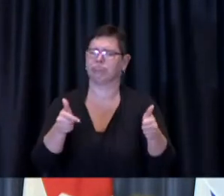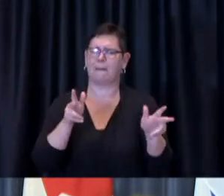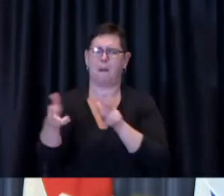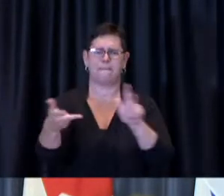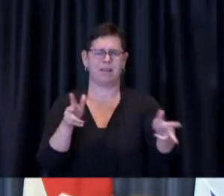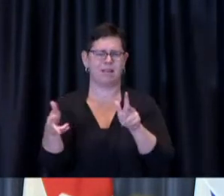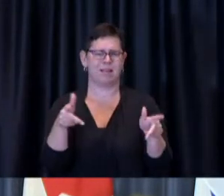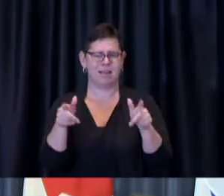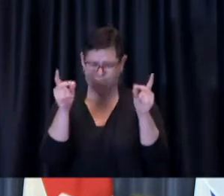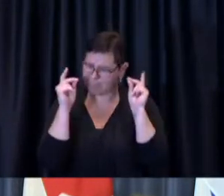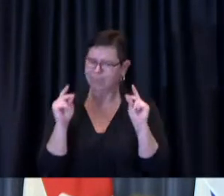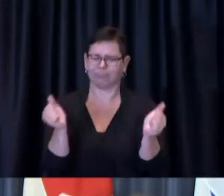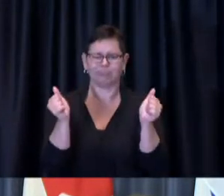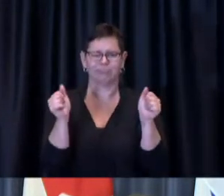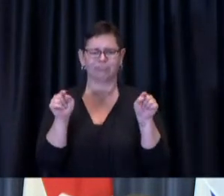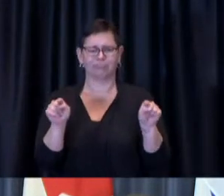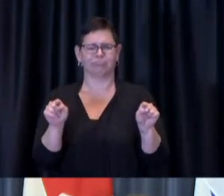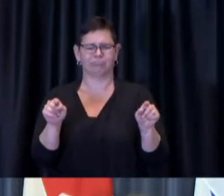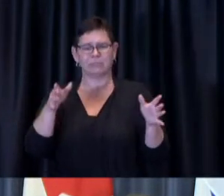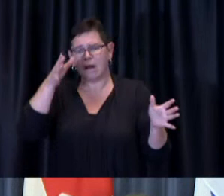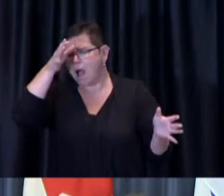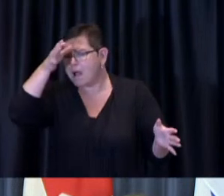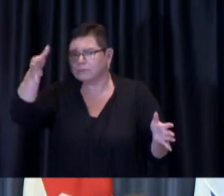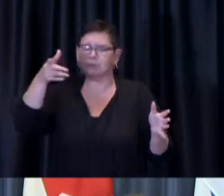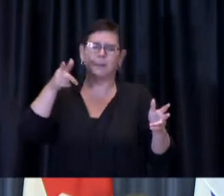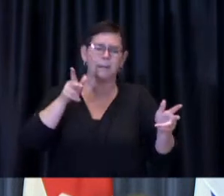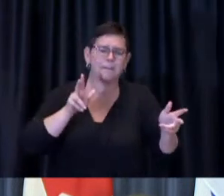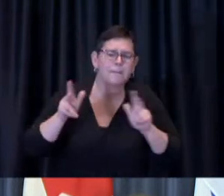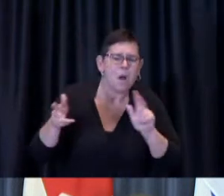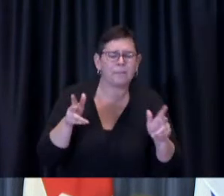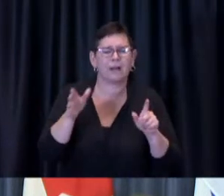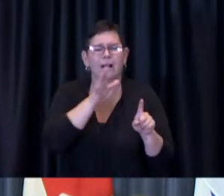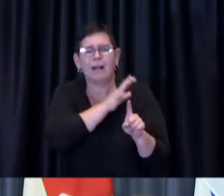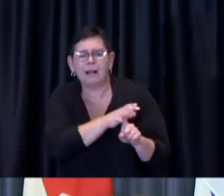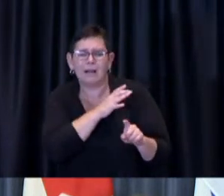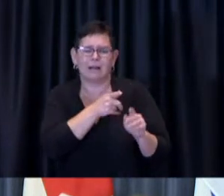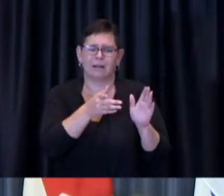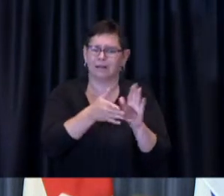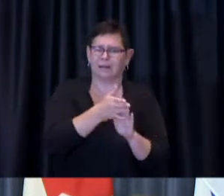or the operation of mobile clinic operations is not new uh in the evolution that we are